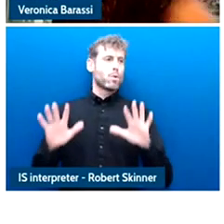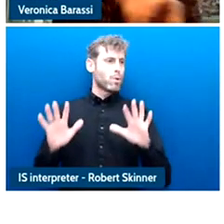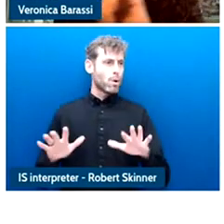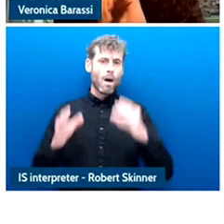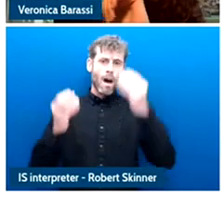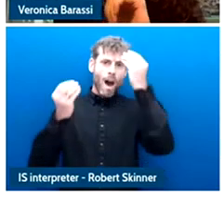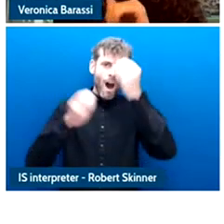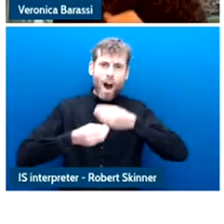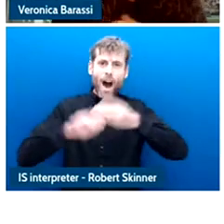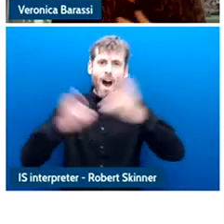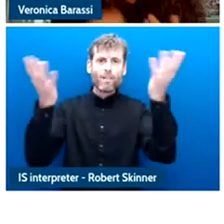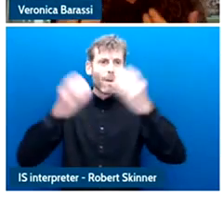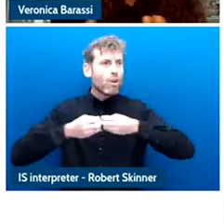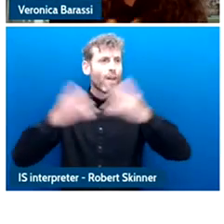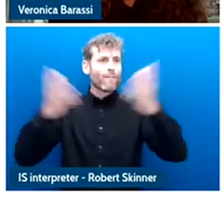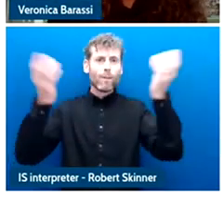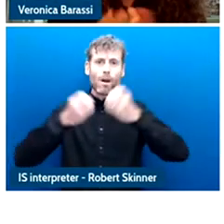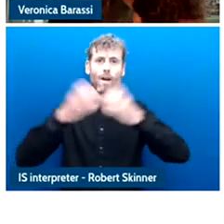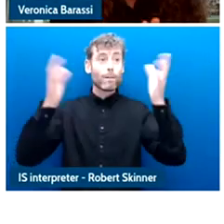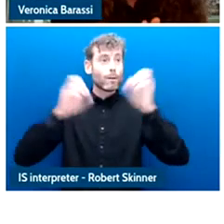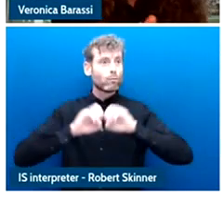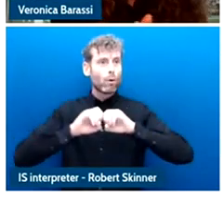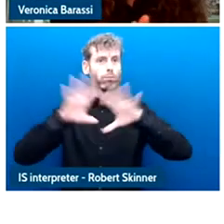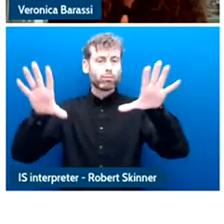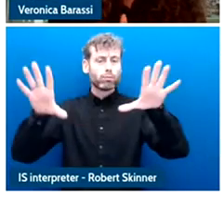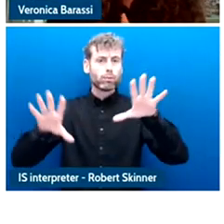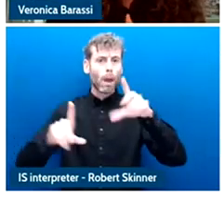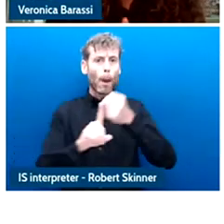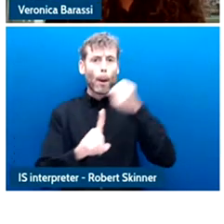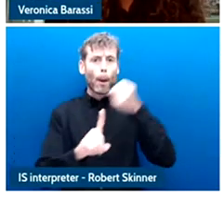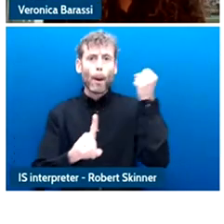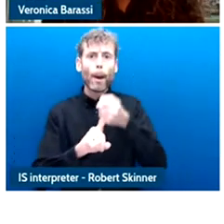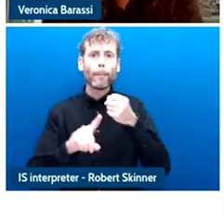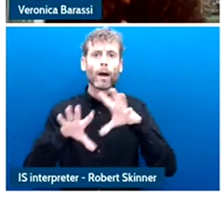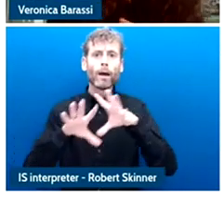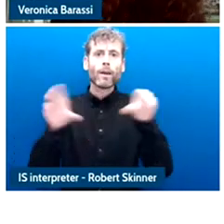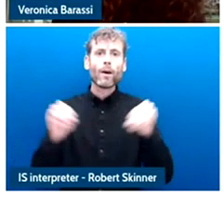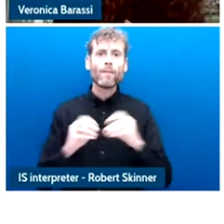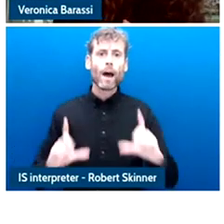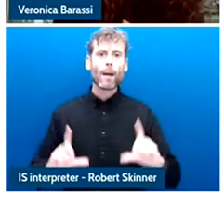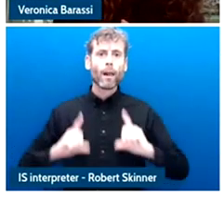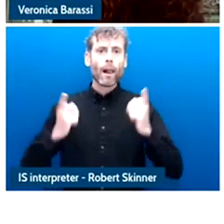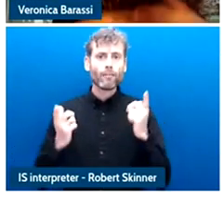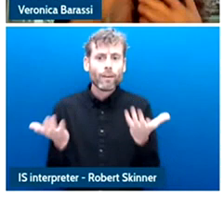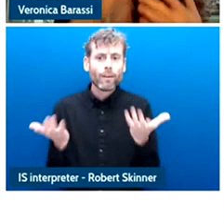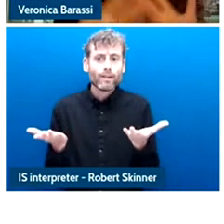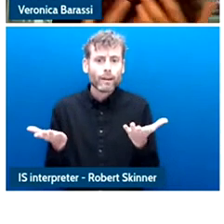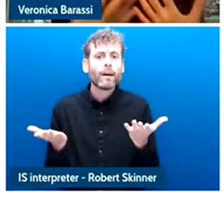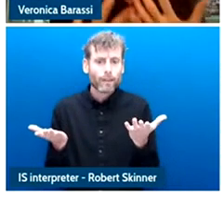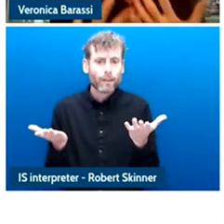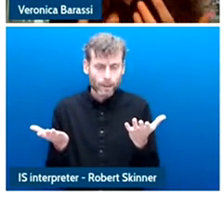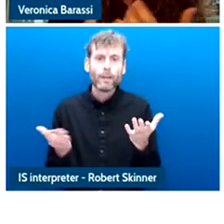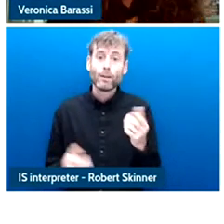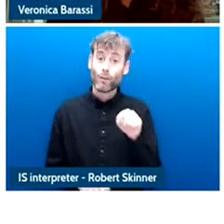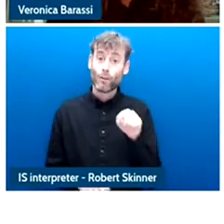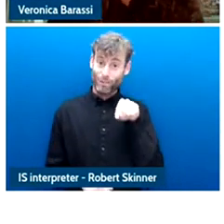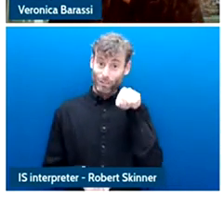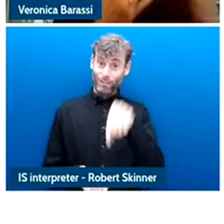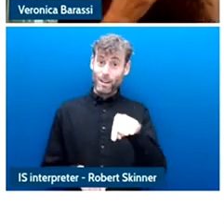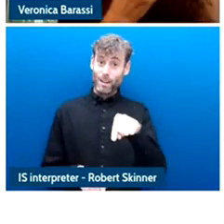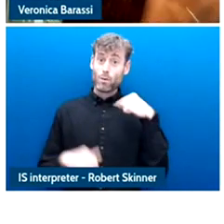and then, a year later my husband, at the time I was living in London so I started